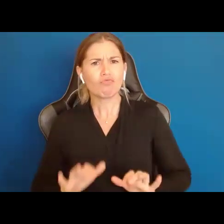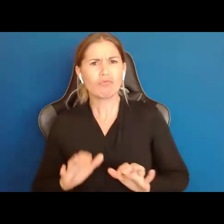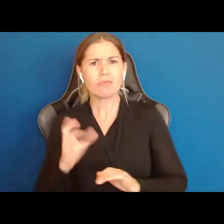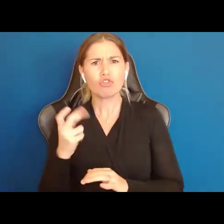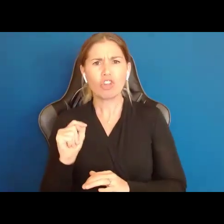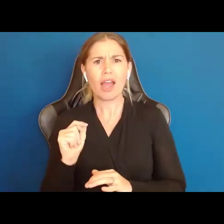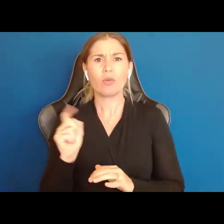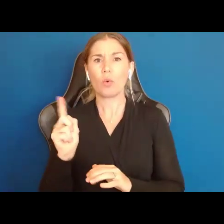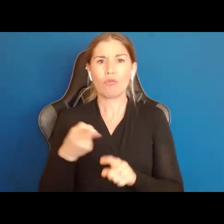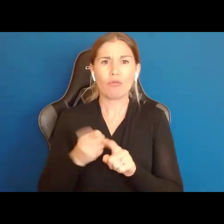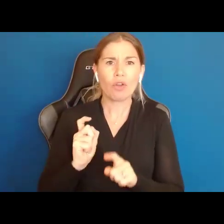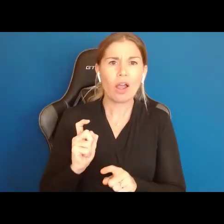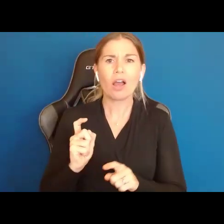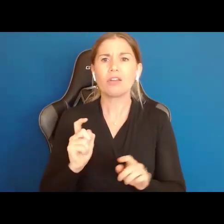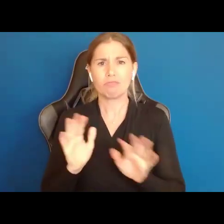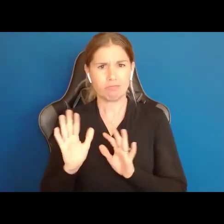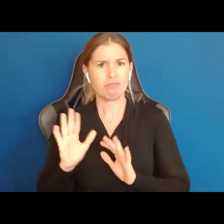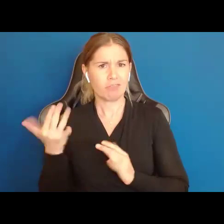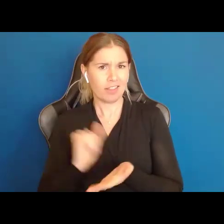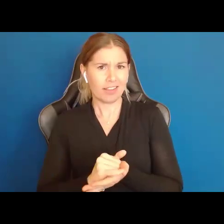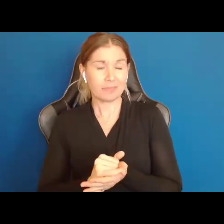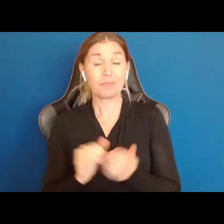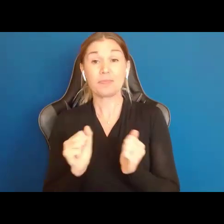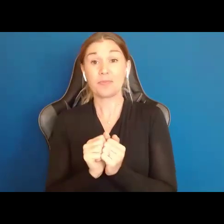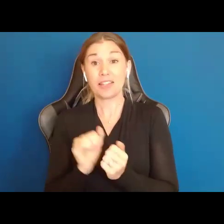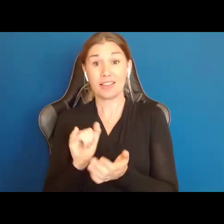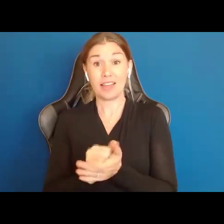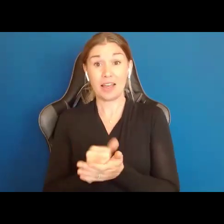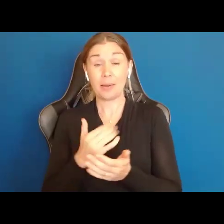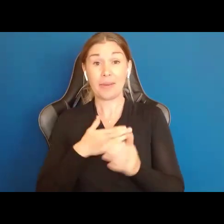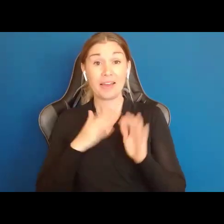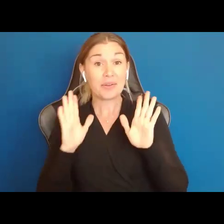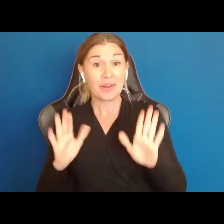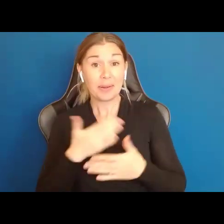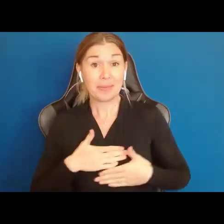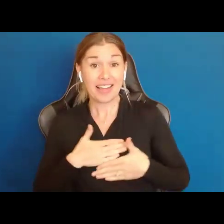Always nice to see where you are coming from. But with though, my great pleasure to actually introduce